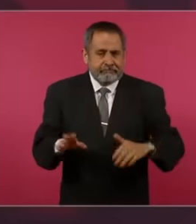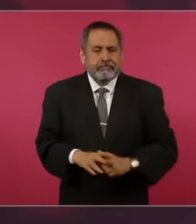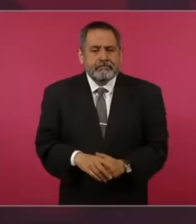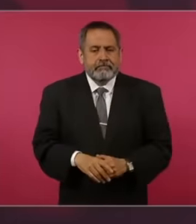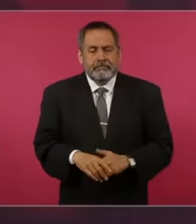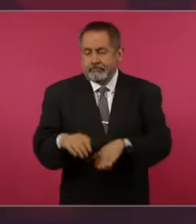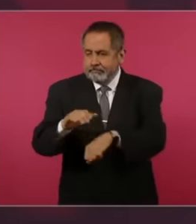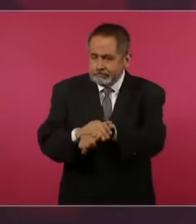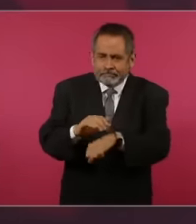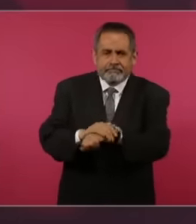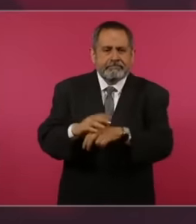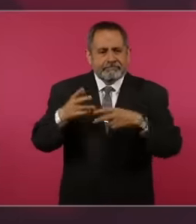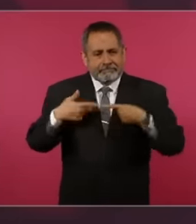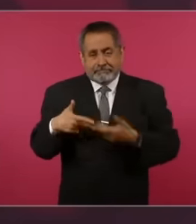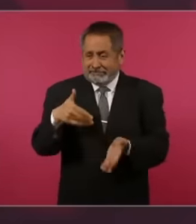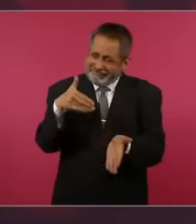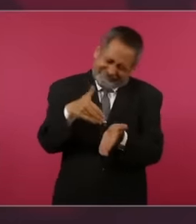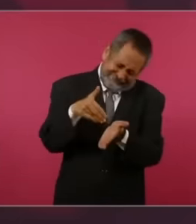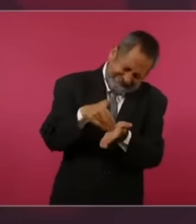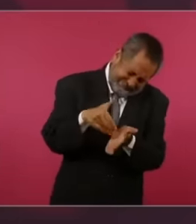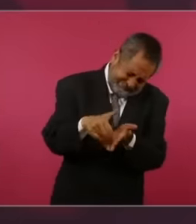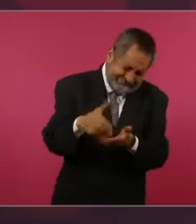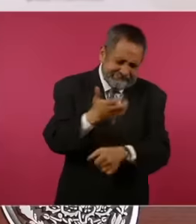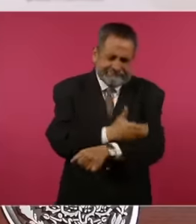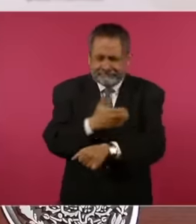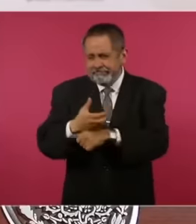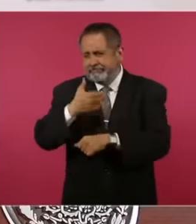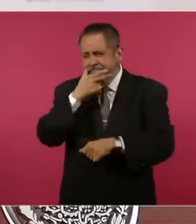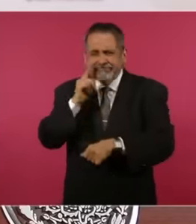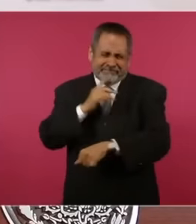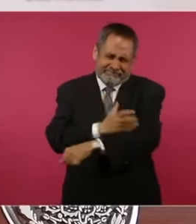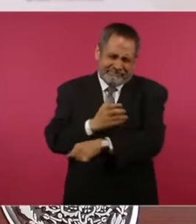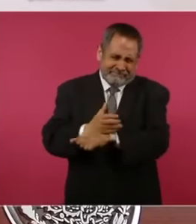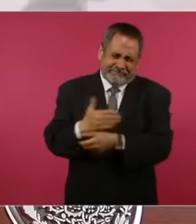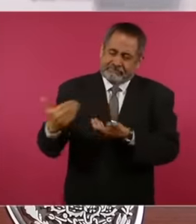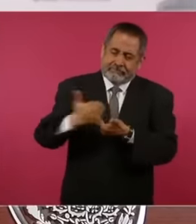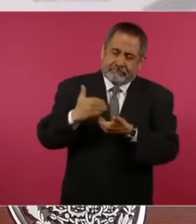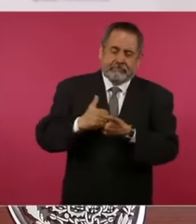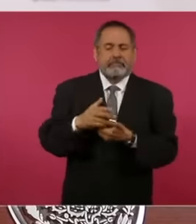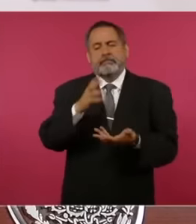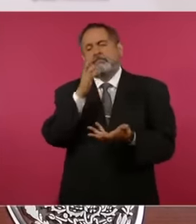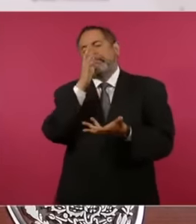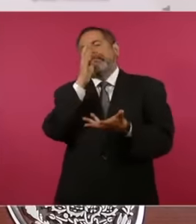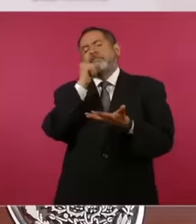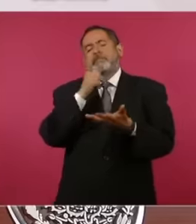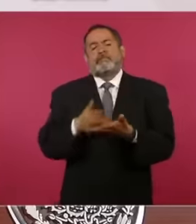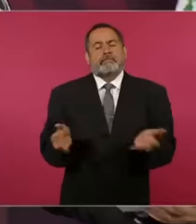who are millions of colleagues, I'm going to be there all the